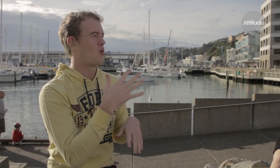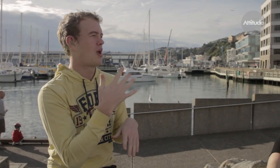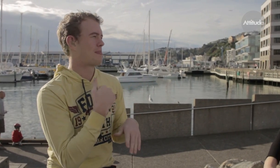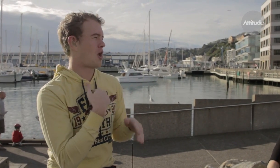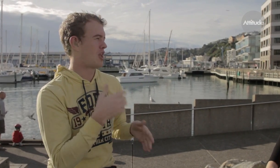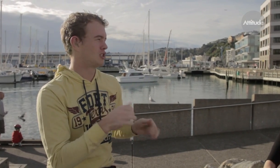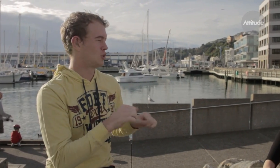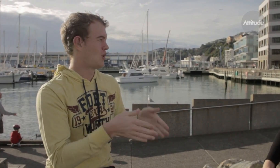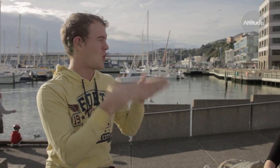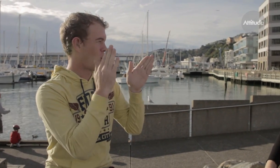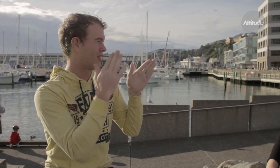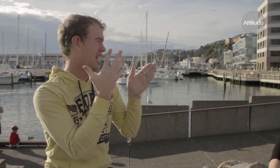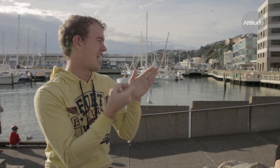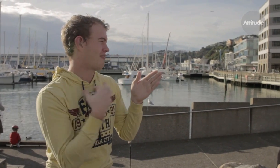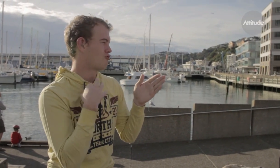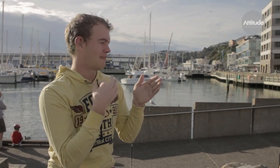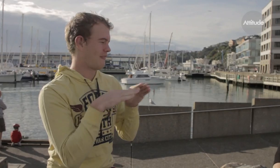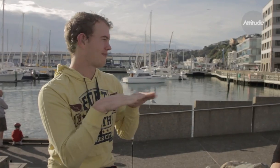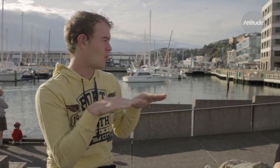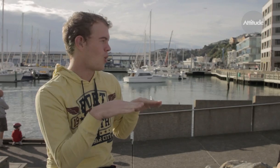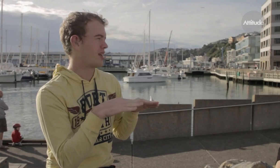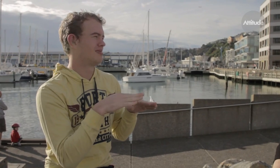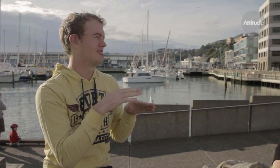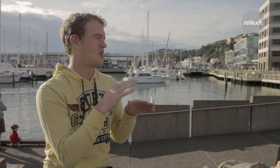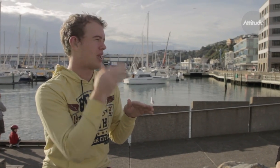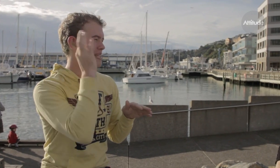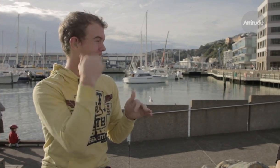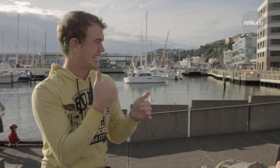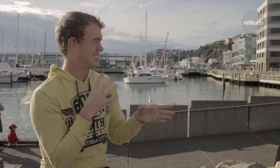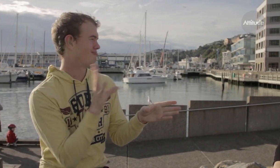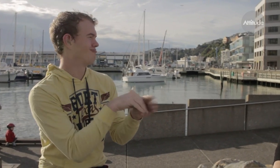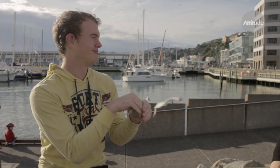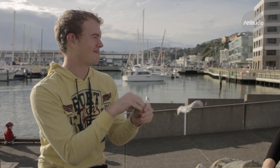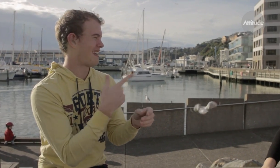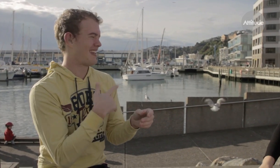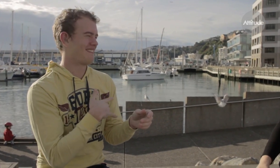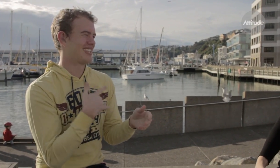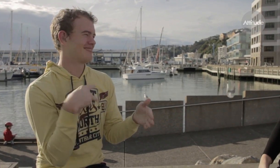a student rep per floor…and there are other committees I’m keen to be involved with